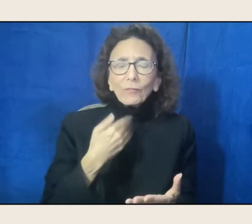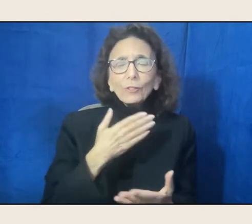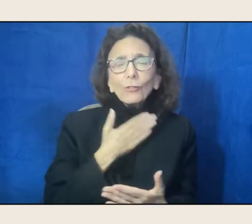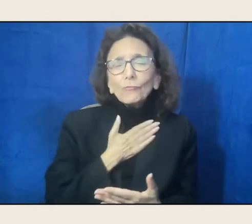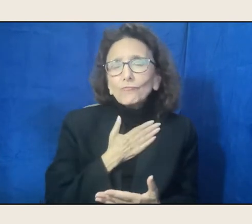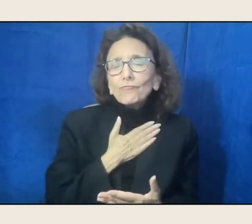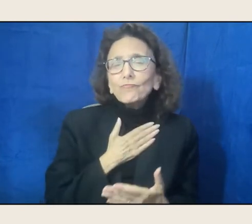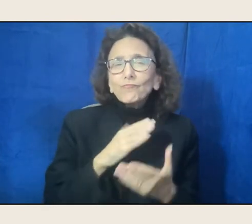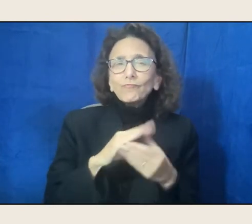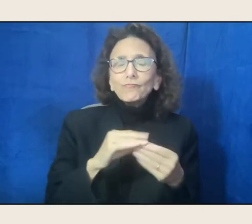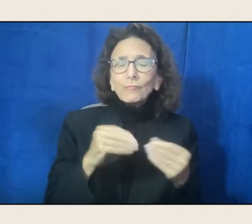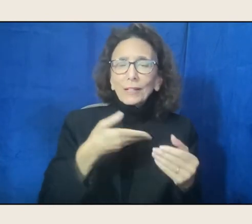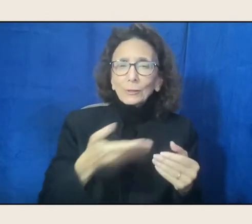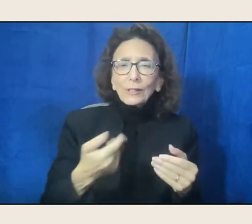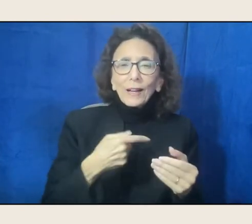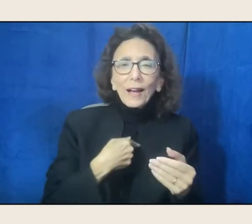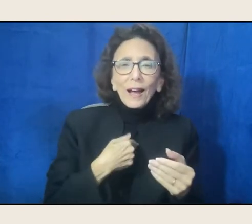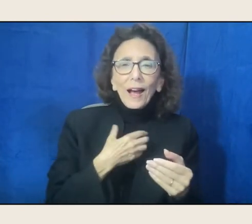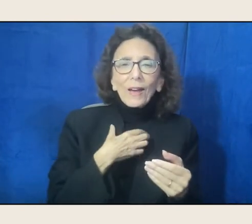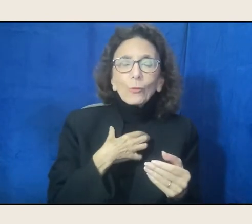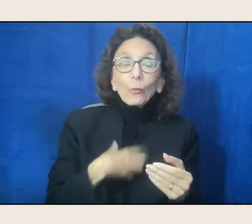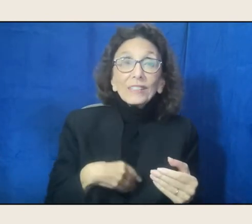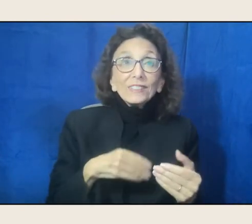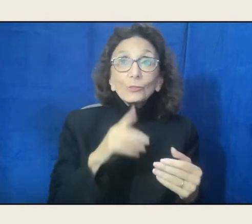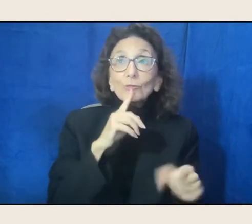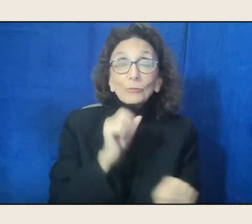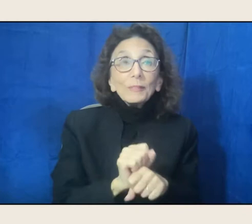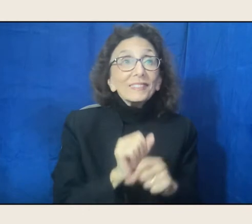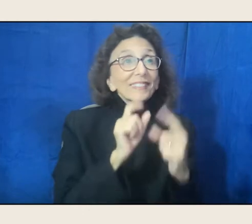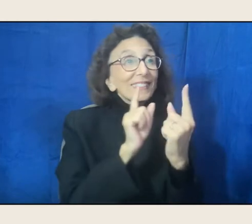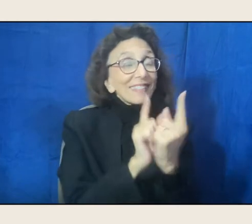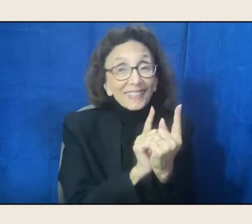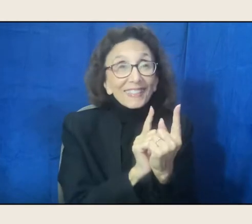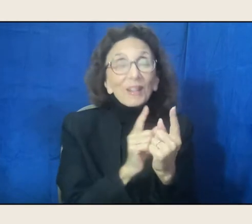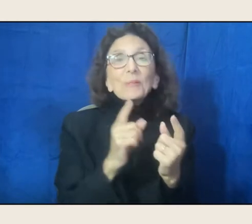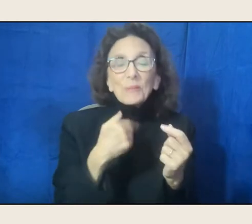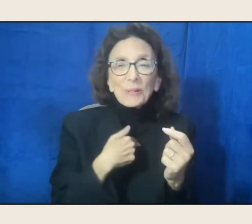And I wish it were in person, and we will get back to that, but it's always good to see you,